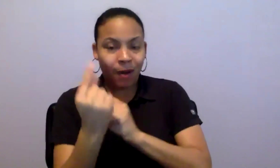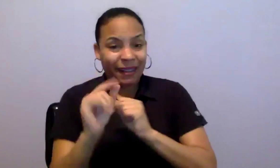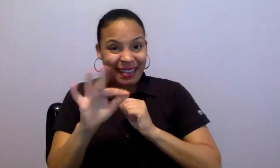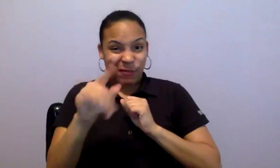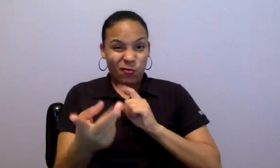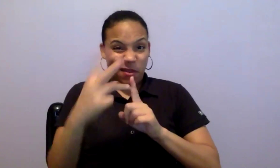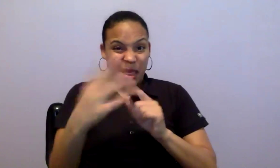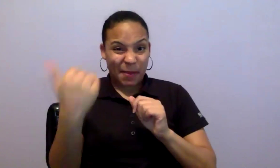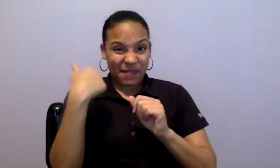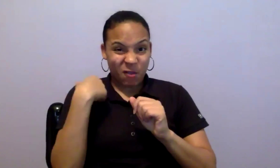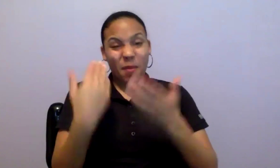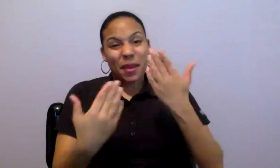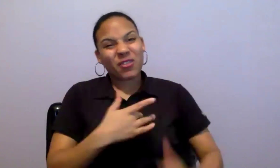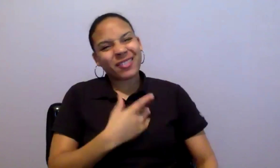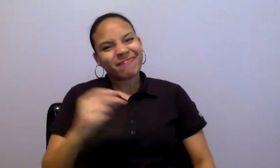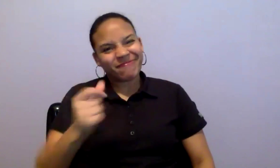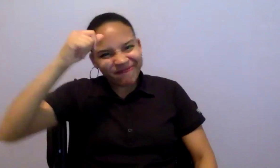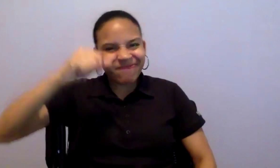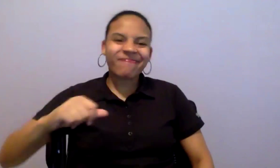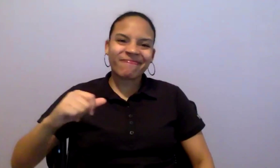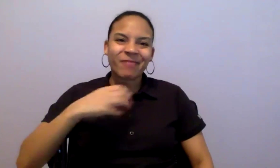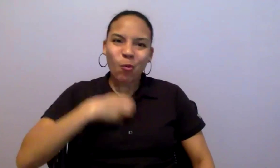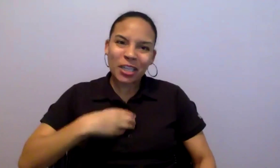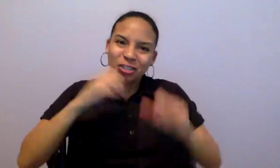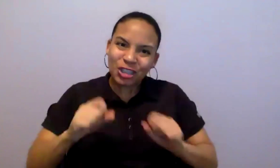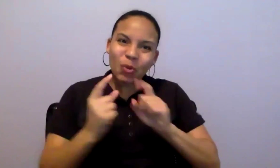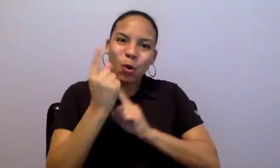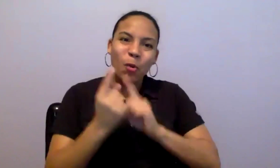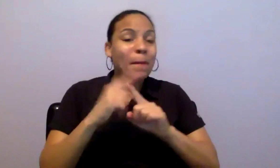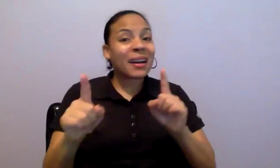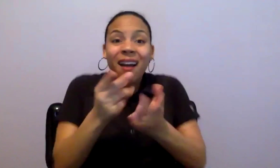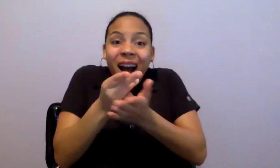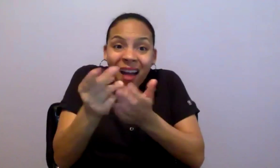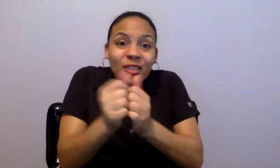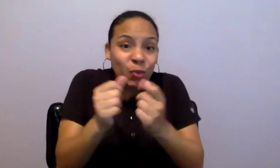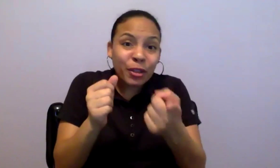bummer, but if we limited it to one‑on‑one, I did the math, and there literally were not enough work